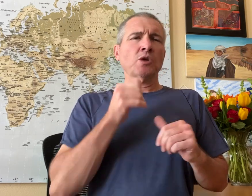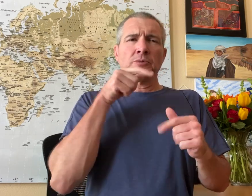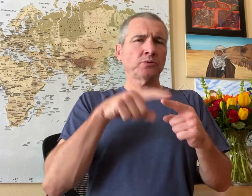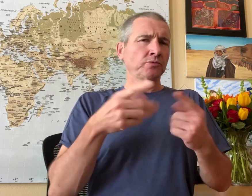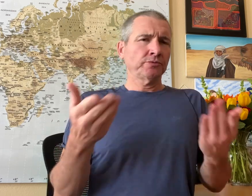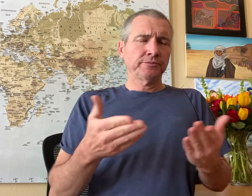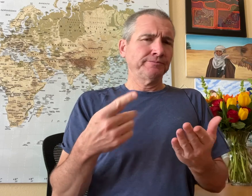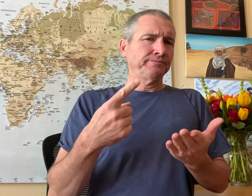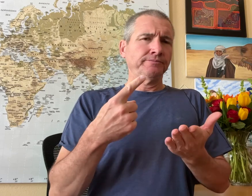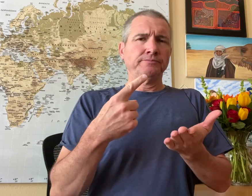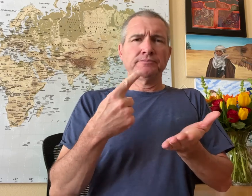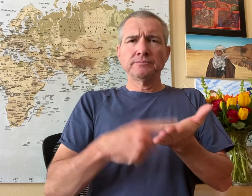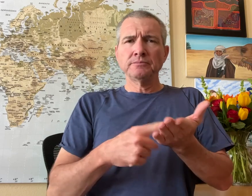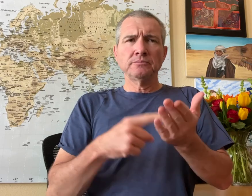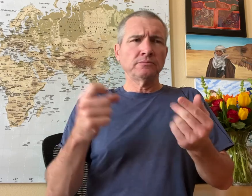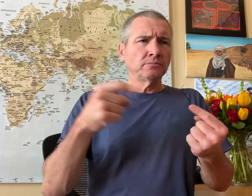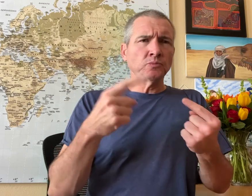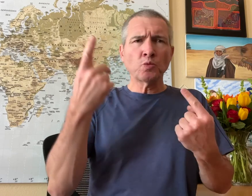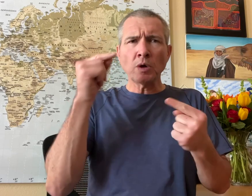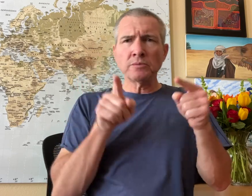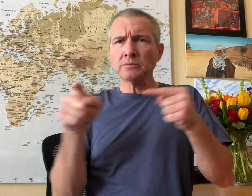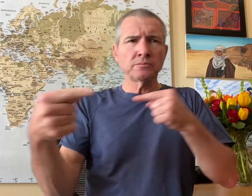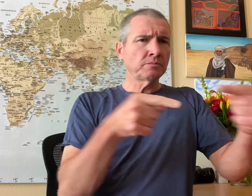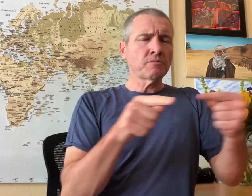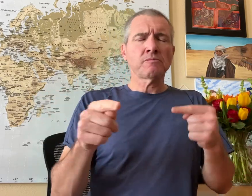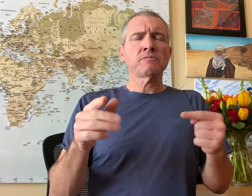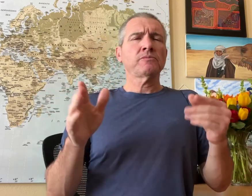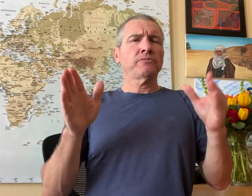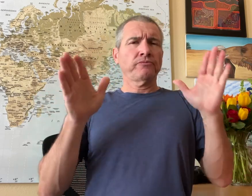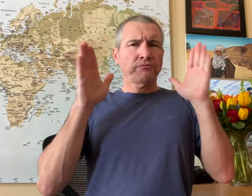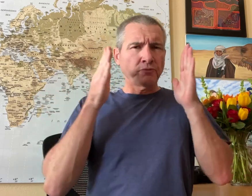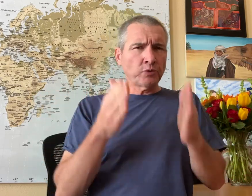I’m not here to debate or to point fingers.